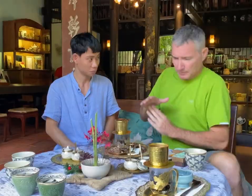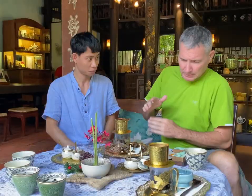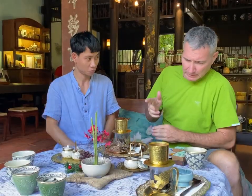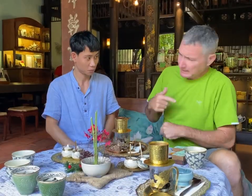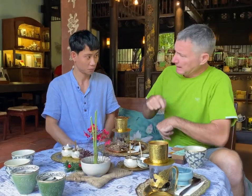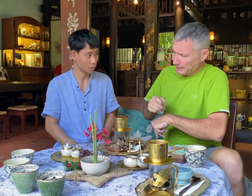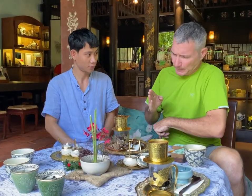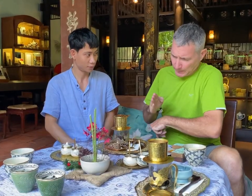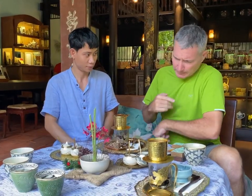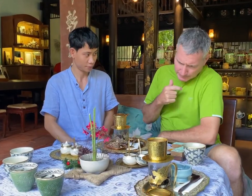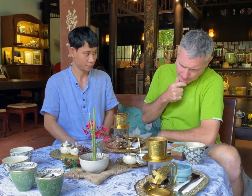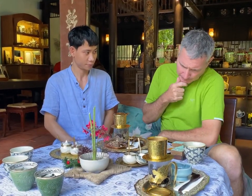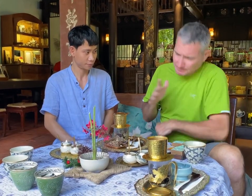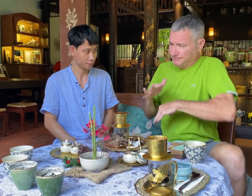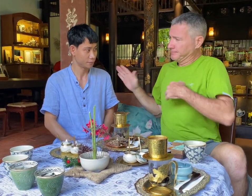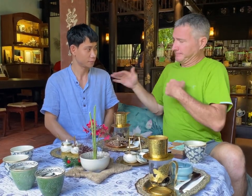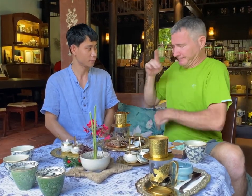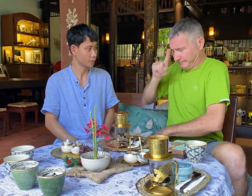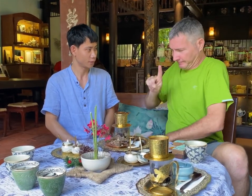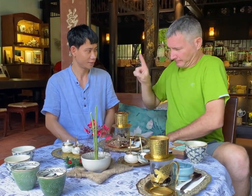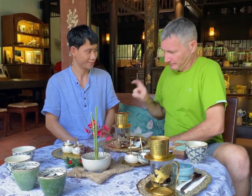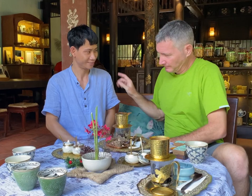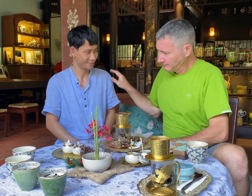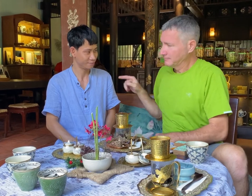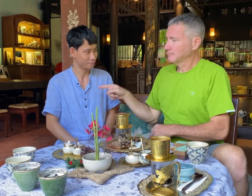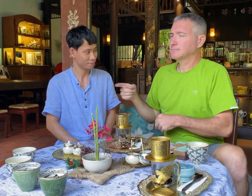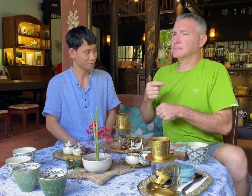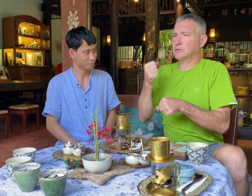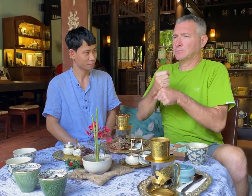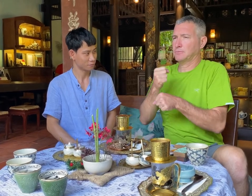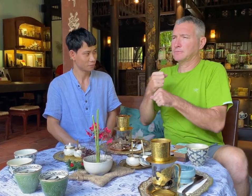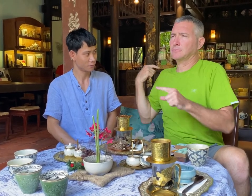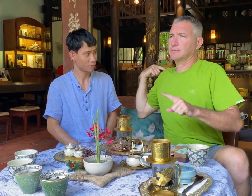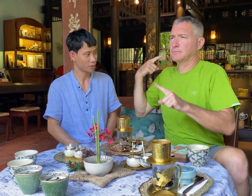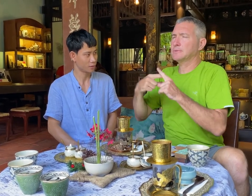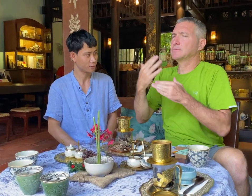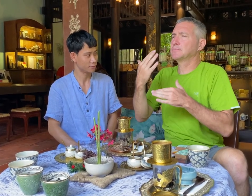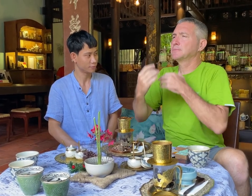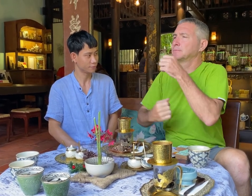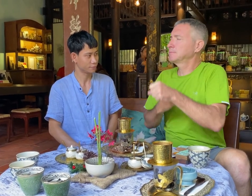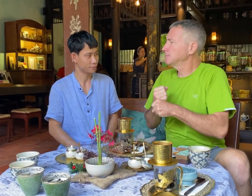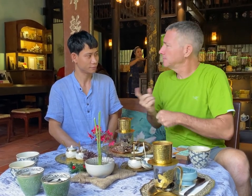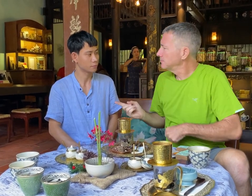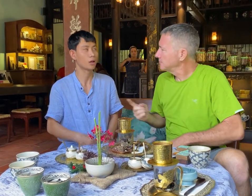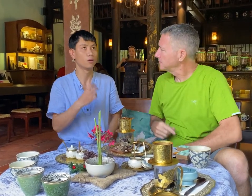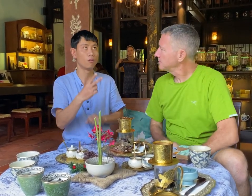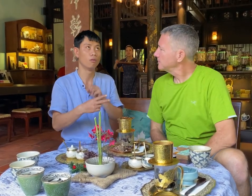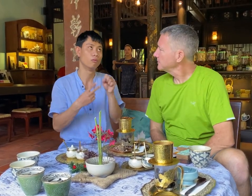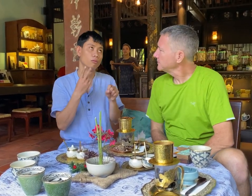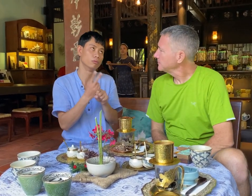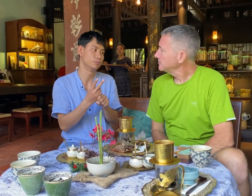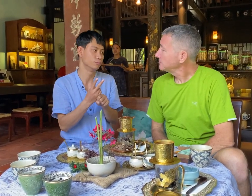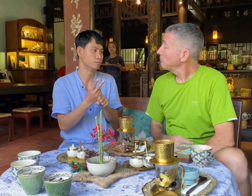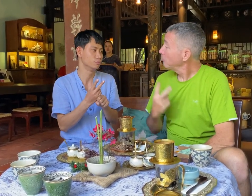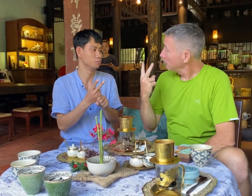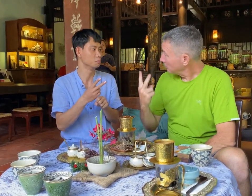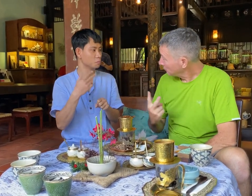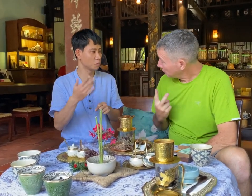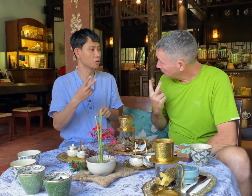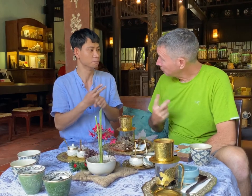While we are waiting for coffee brewing, let me ask you something. How many years have you worked here? Two years.